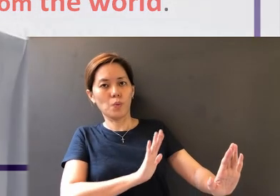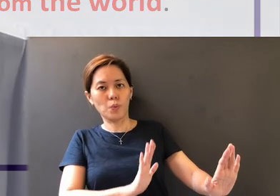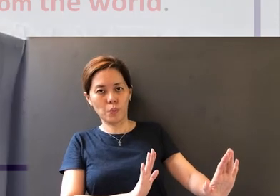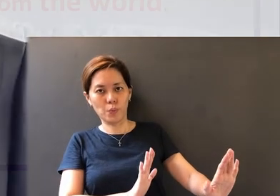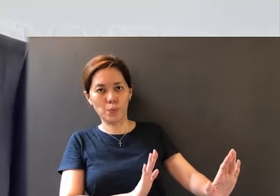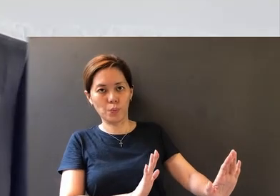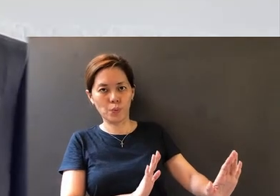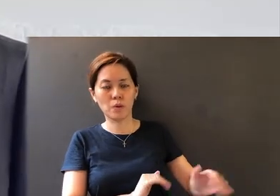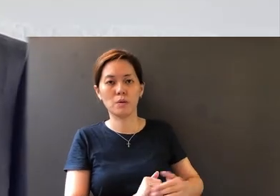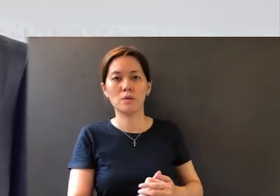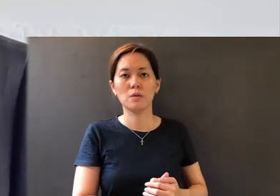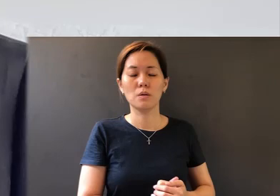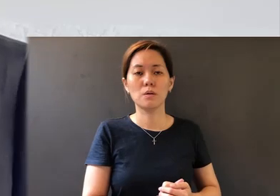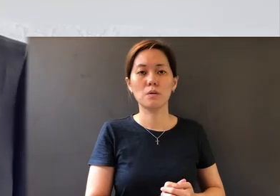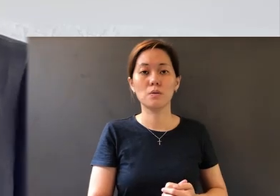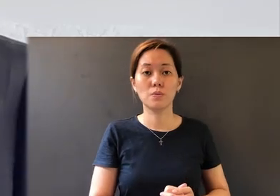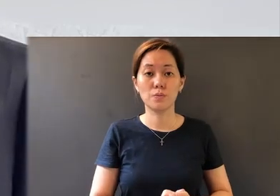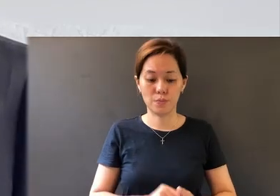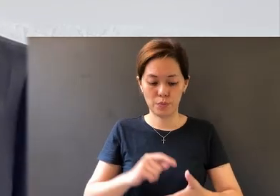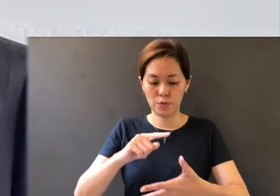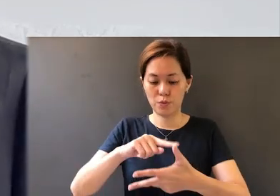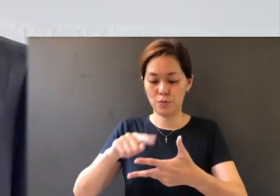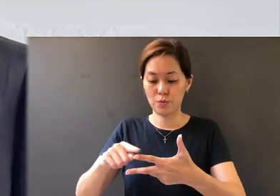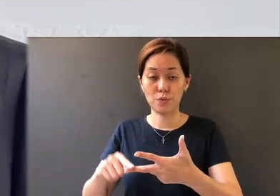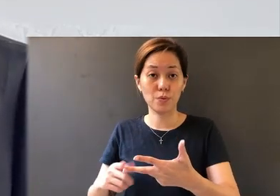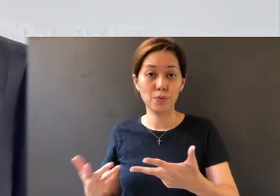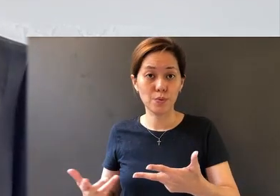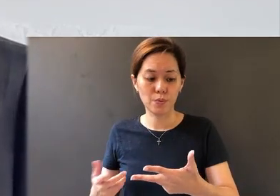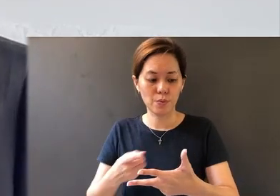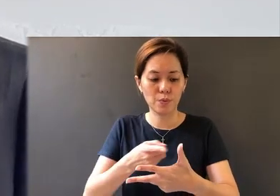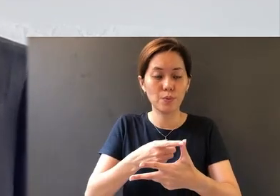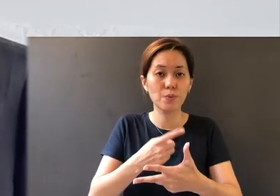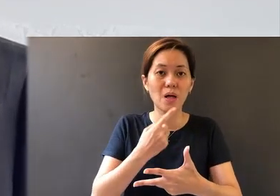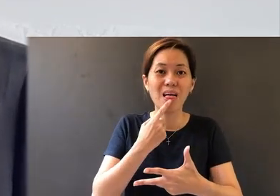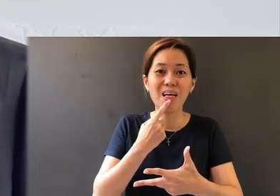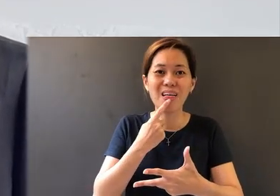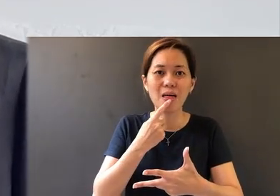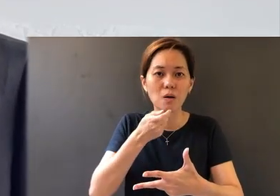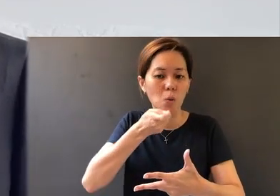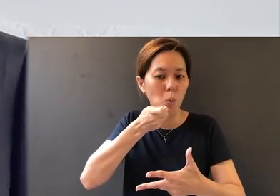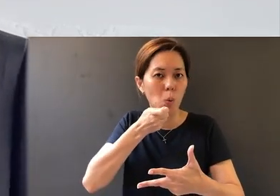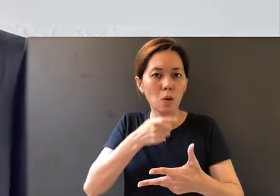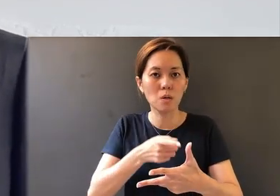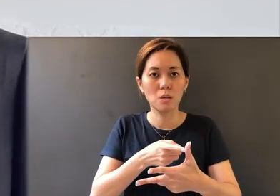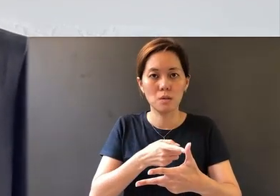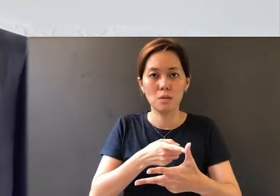So the three characteristics of real faith is: a controlled tongue,